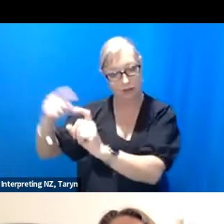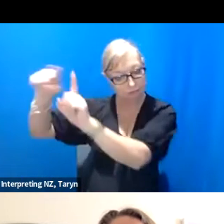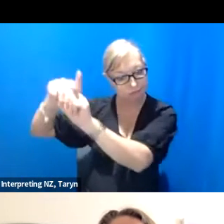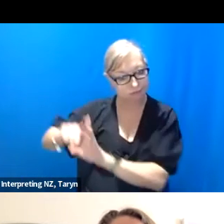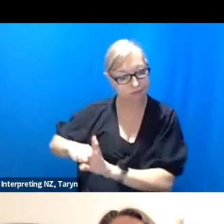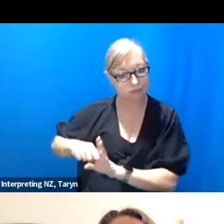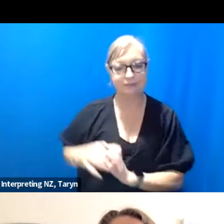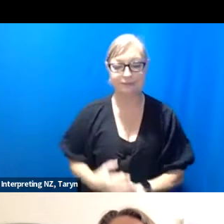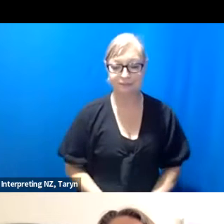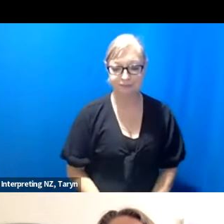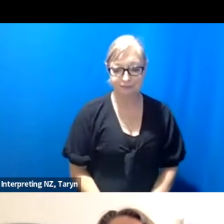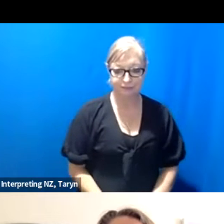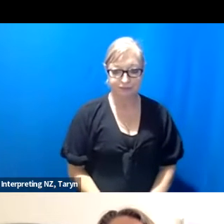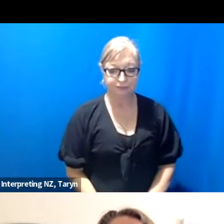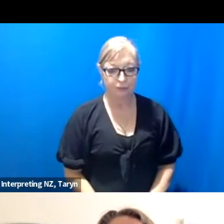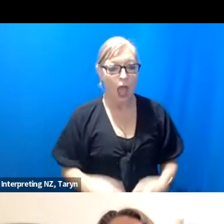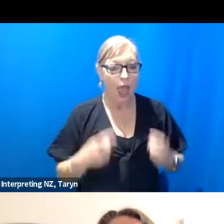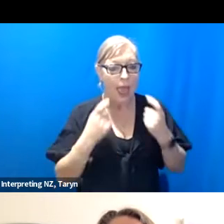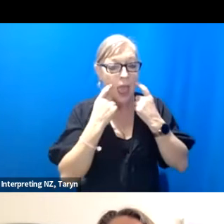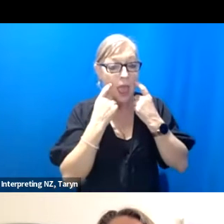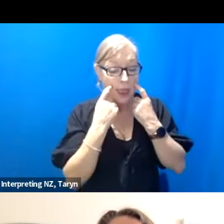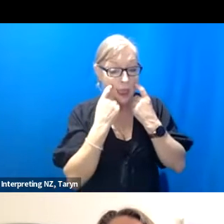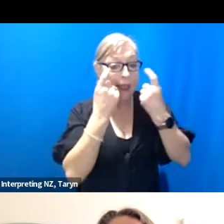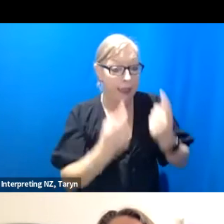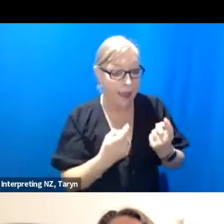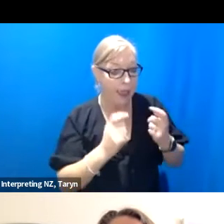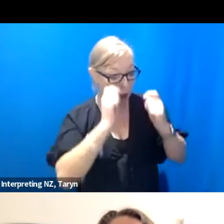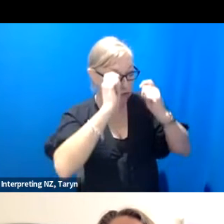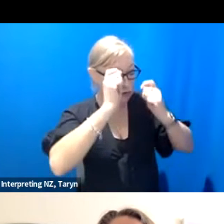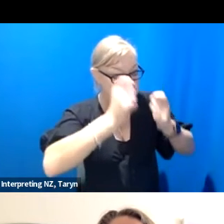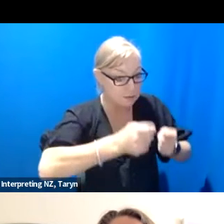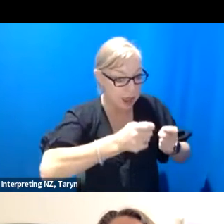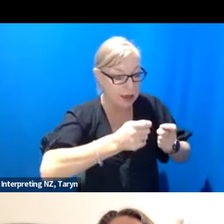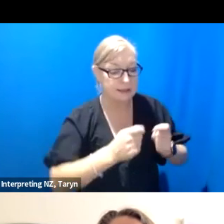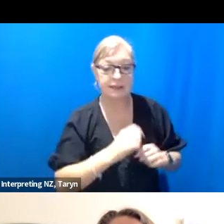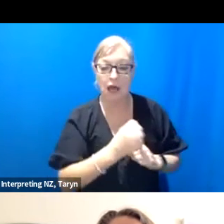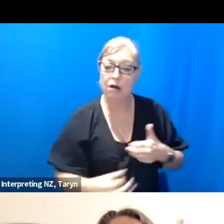So, care and respect is a priority for us with our artists and our participants,